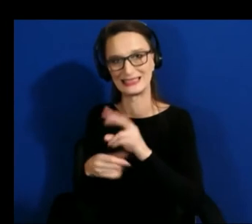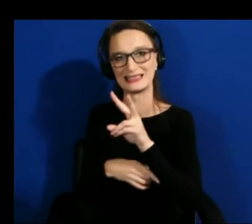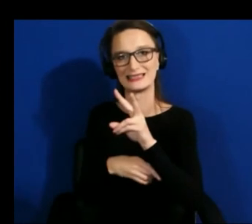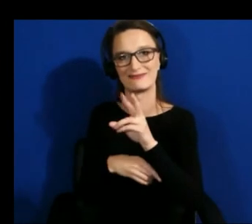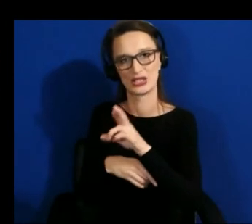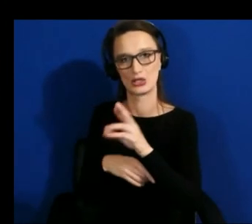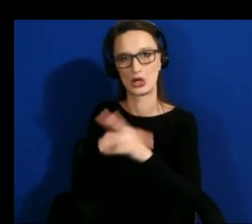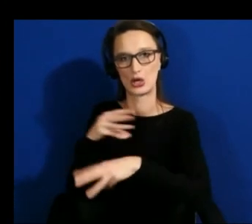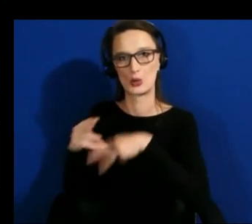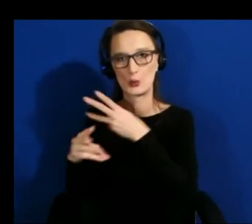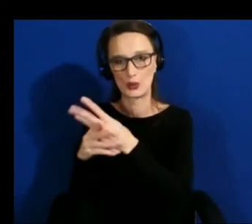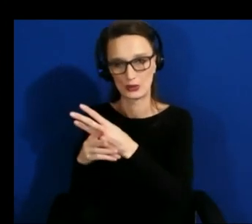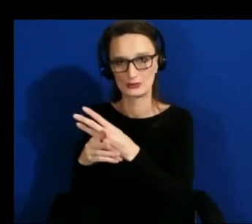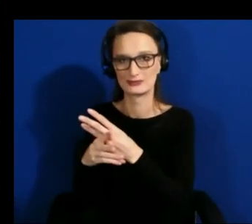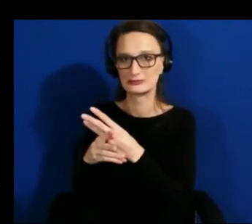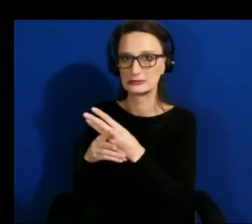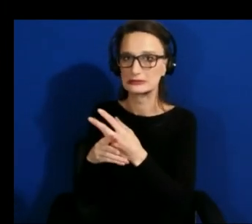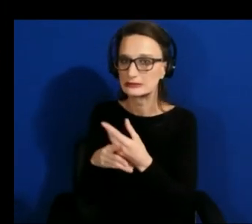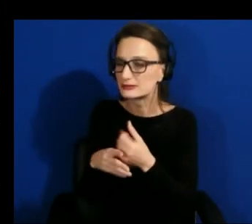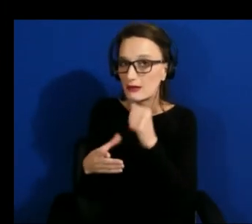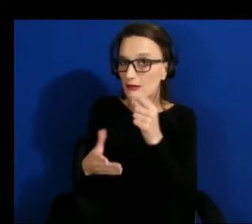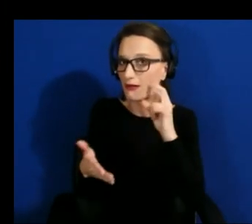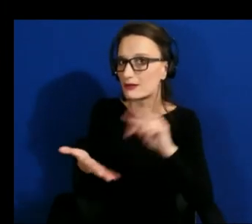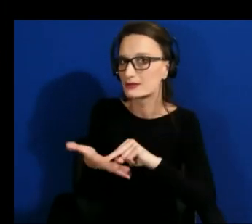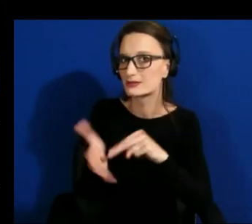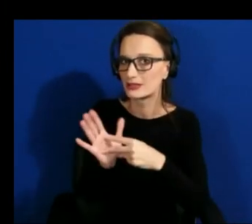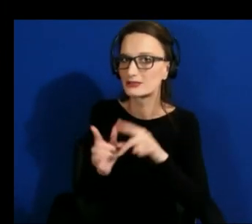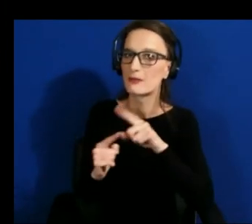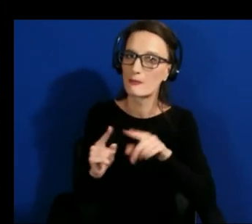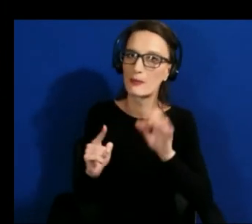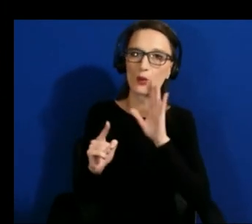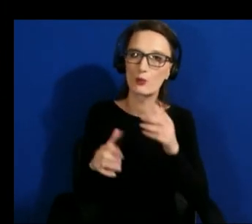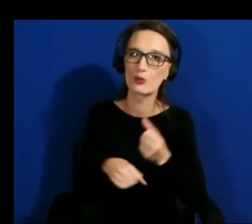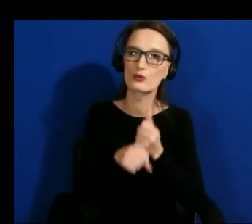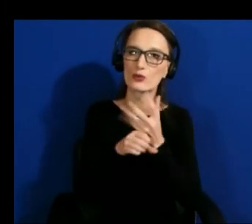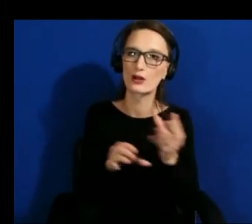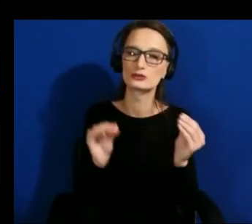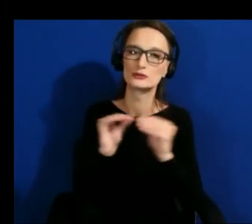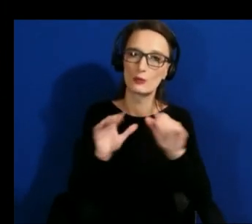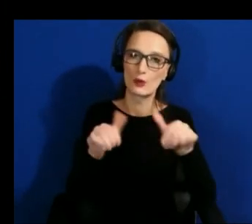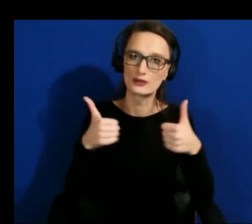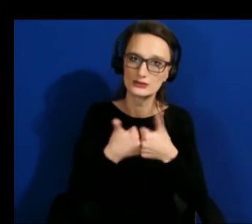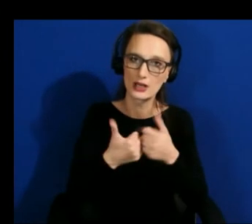then try to develop new types of methods or techniques to improve the accessibility of